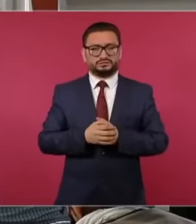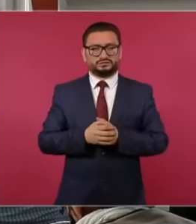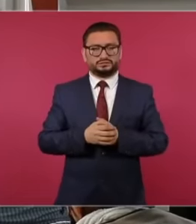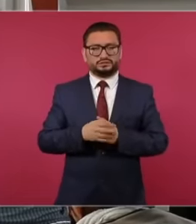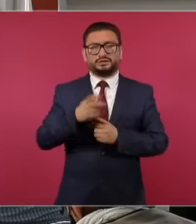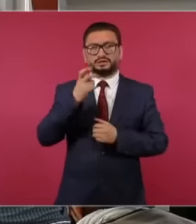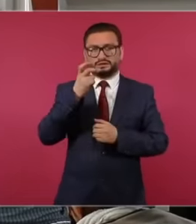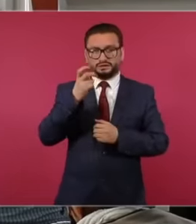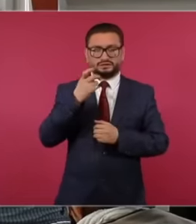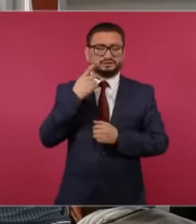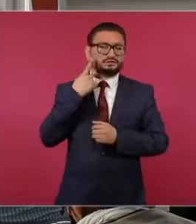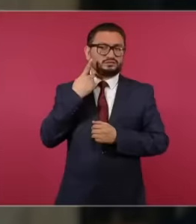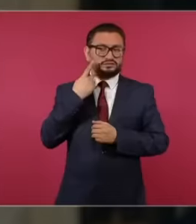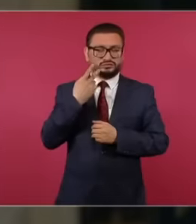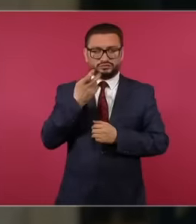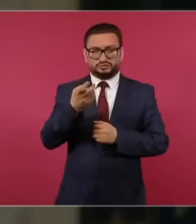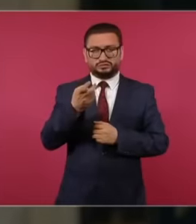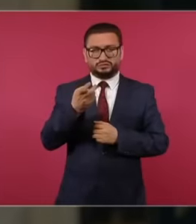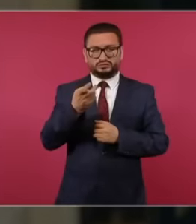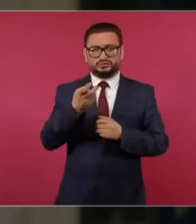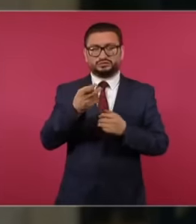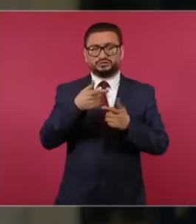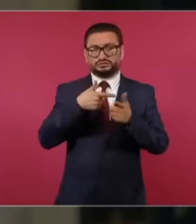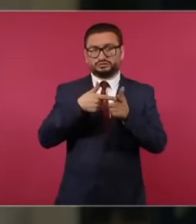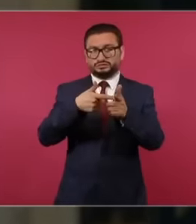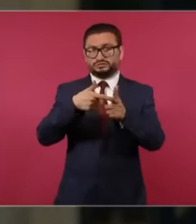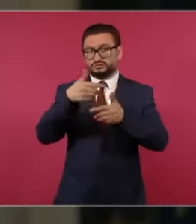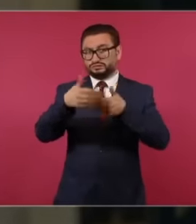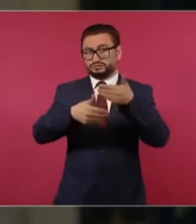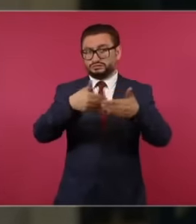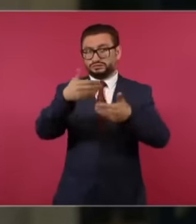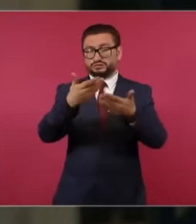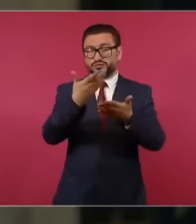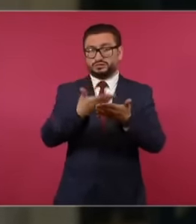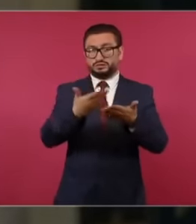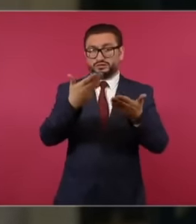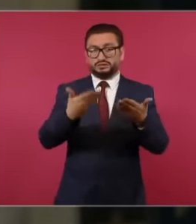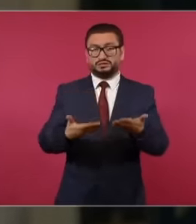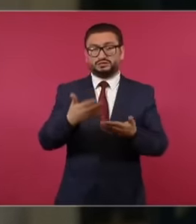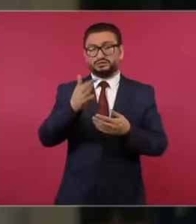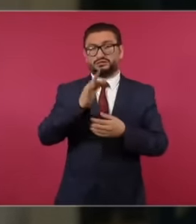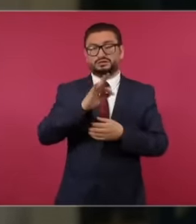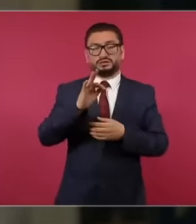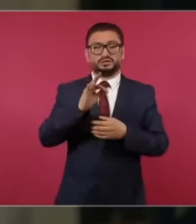a policy that will continue to be done now that returns